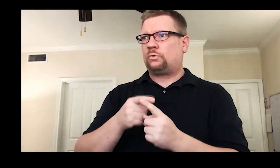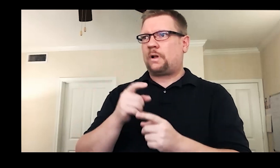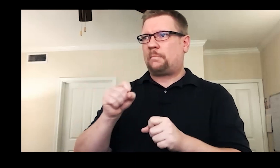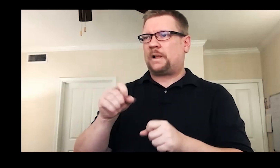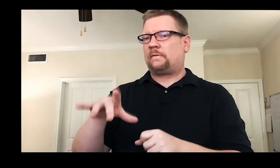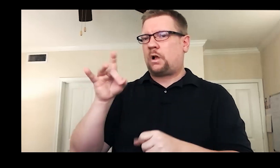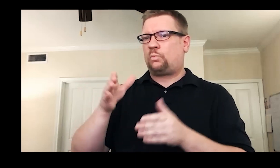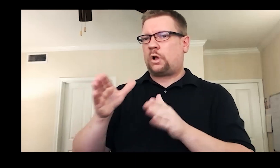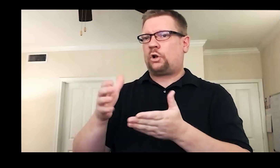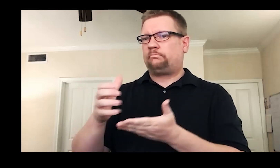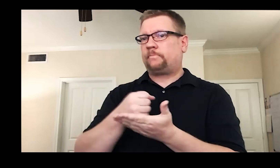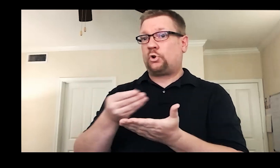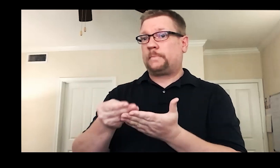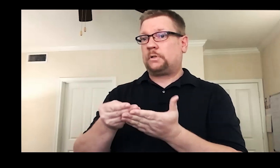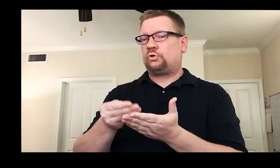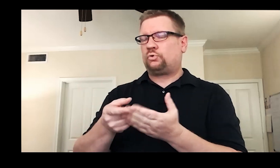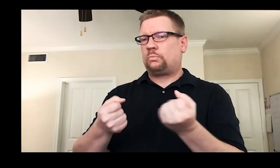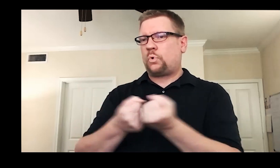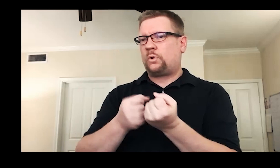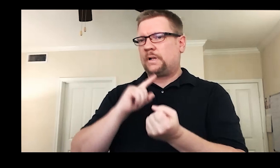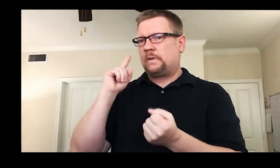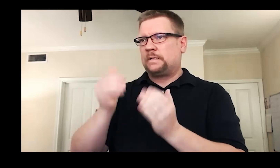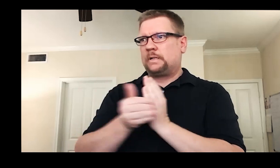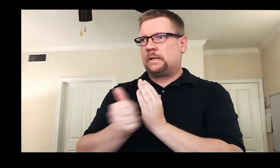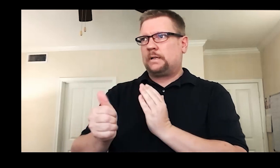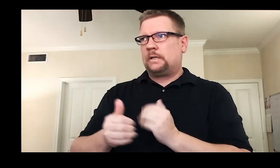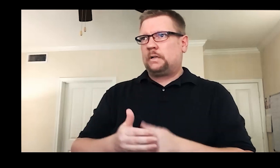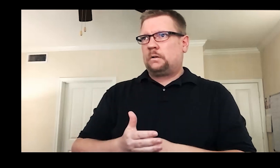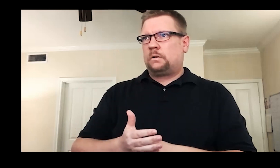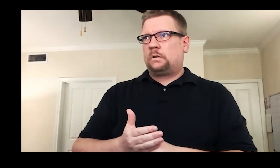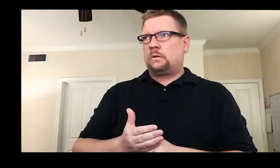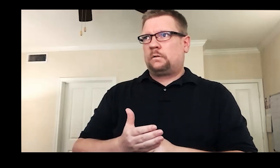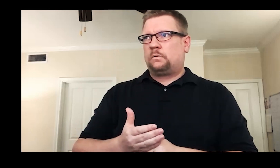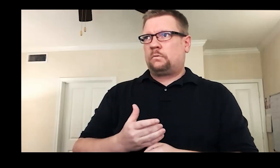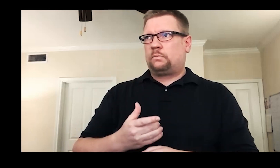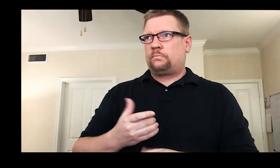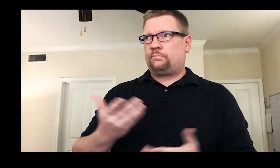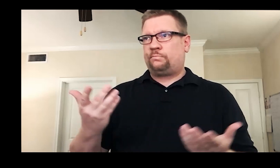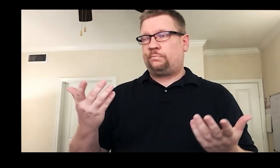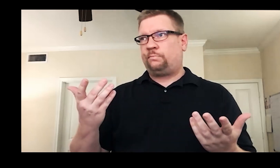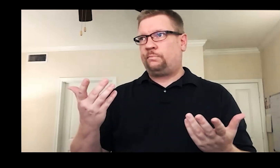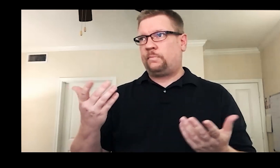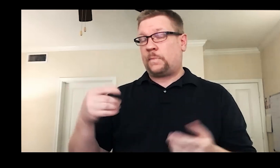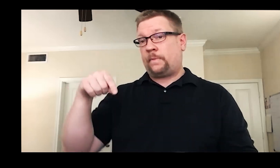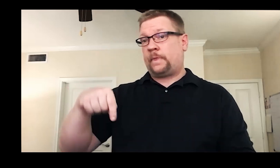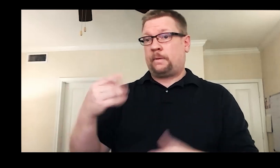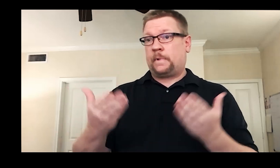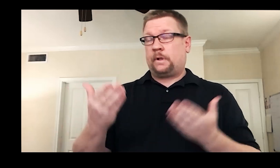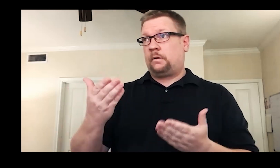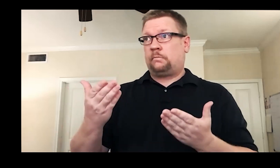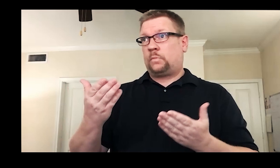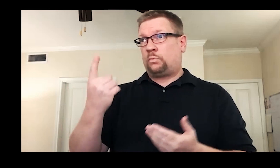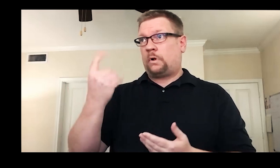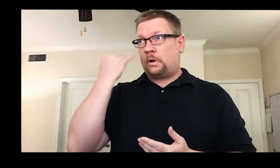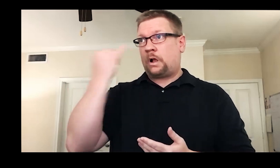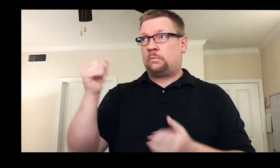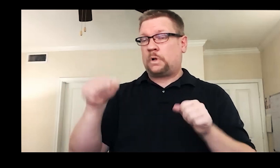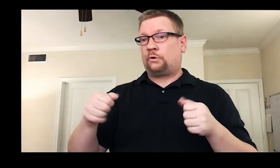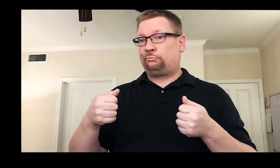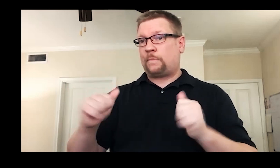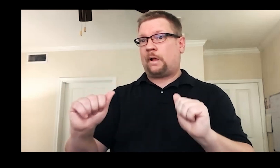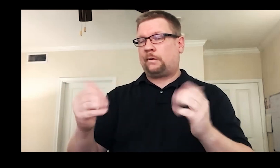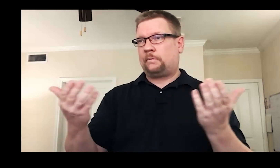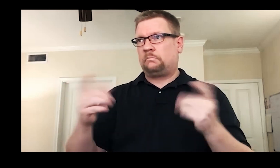to try to fundraise and support Deaf talent.